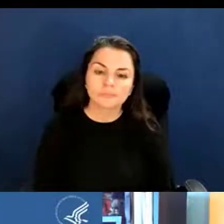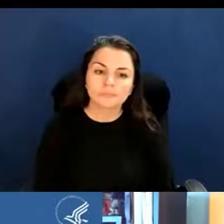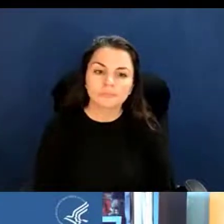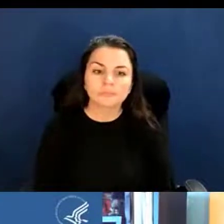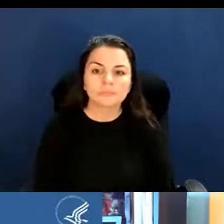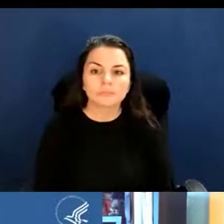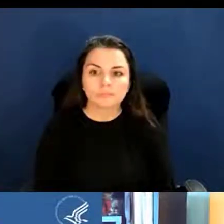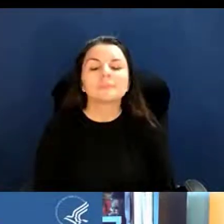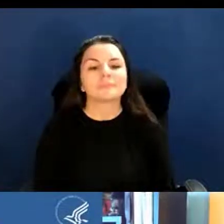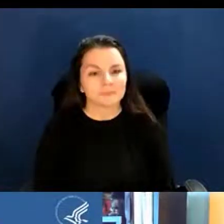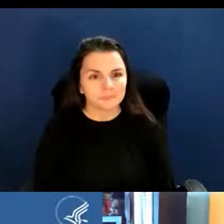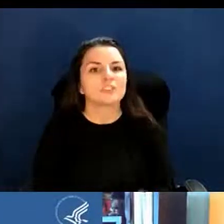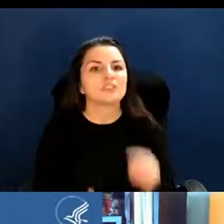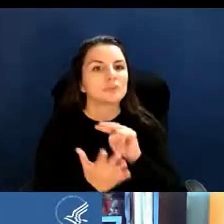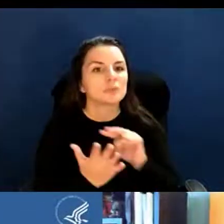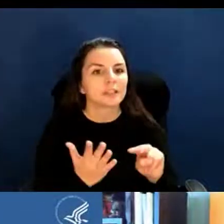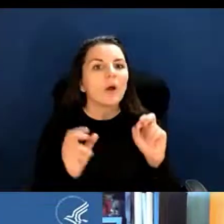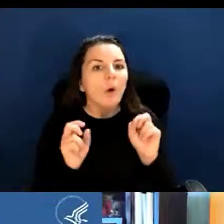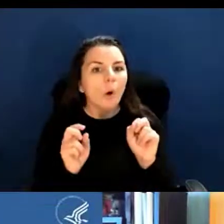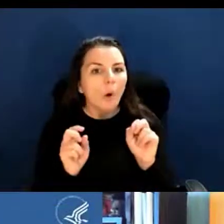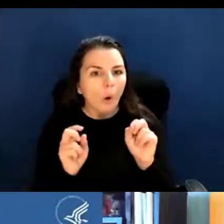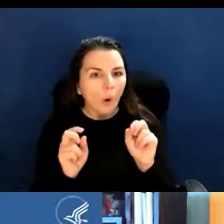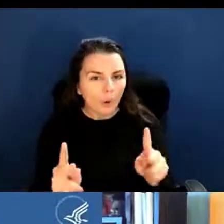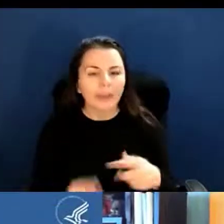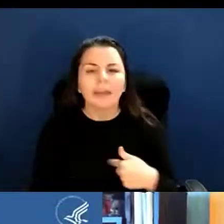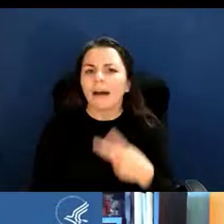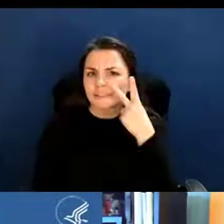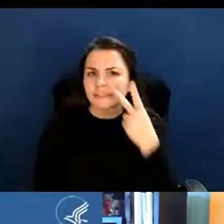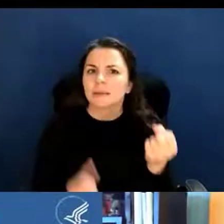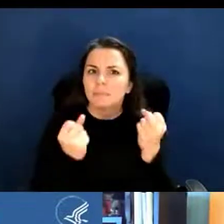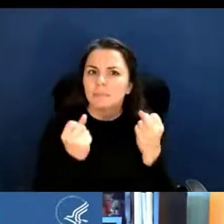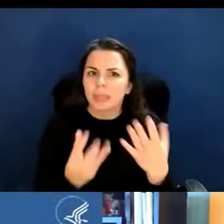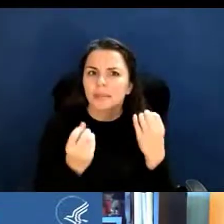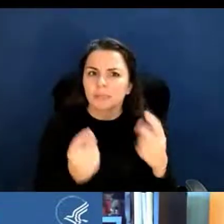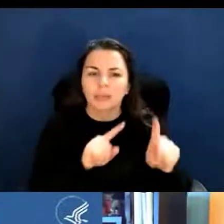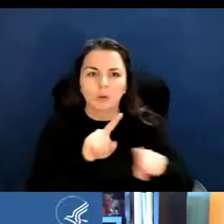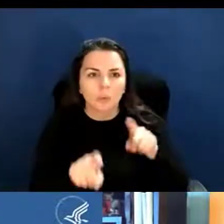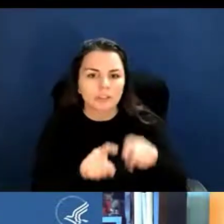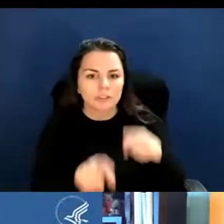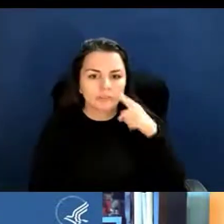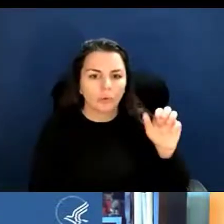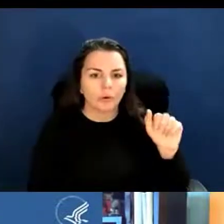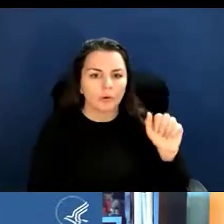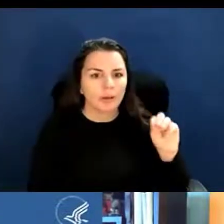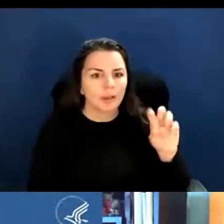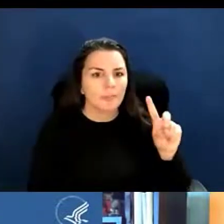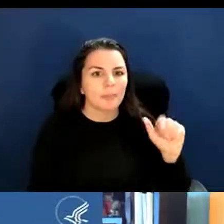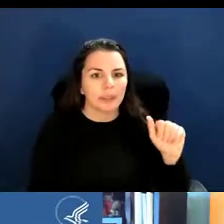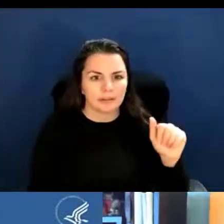Okay, Amanda, I'm getting a lot of questions about what is the best way to contact your program officer?